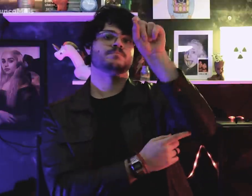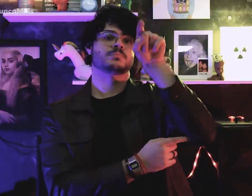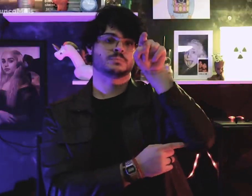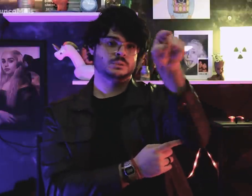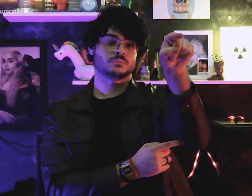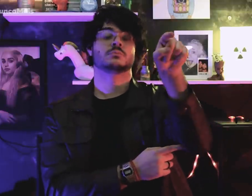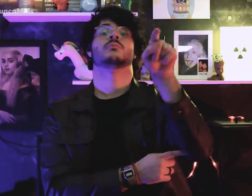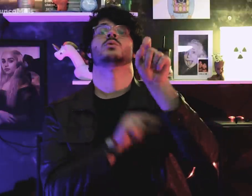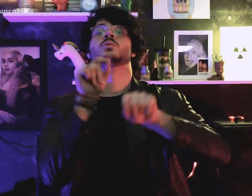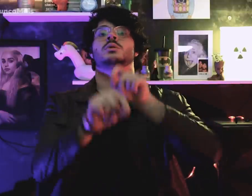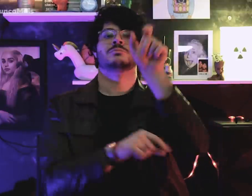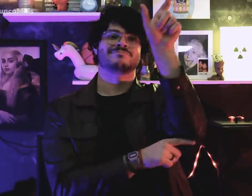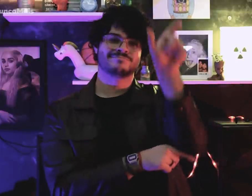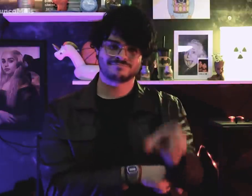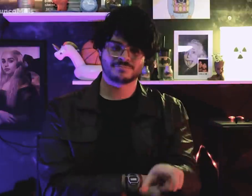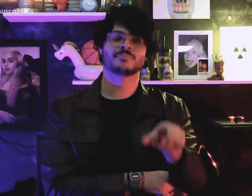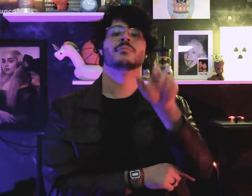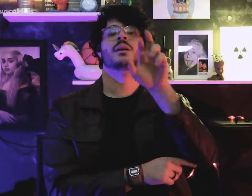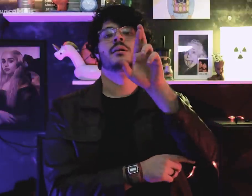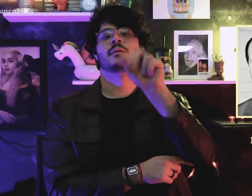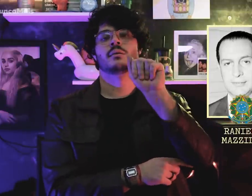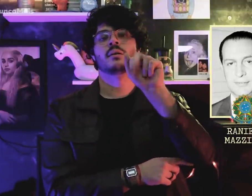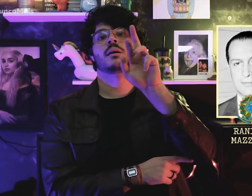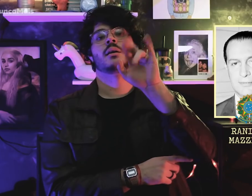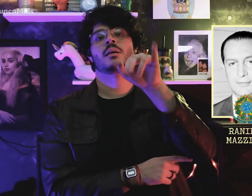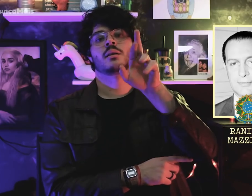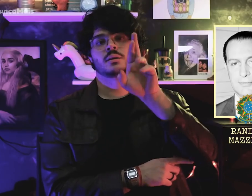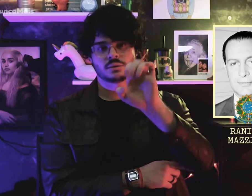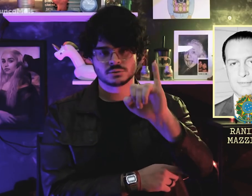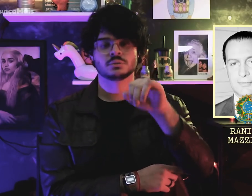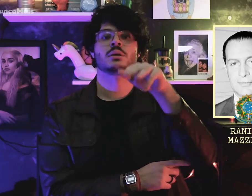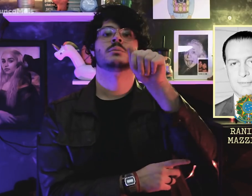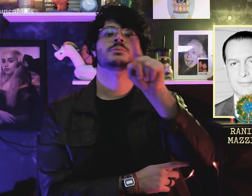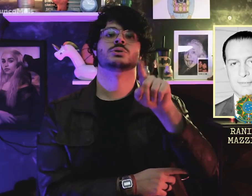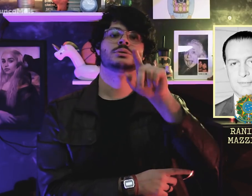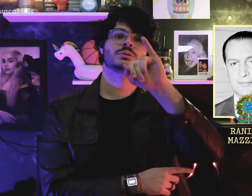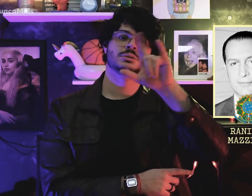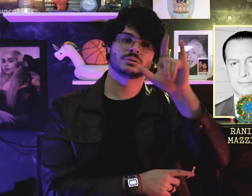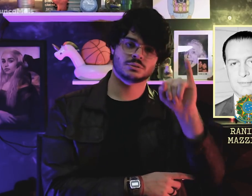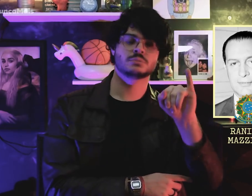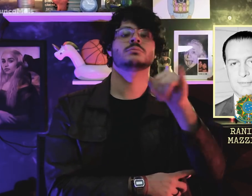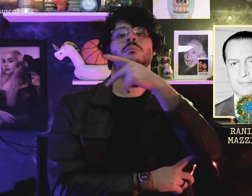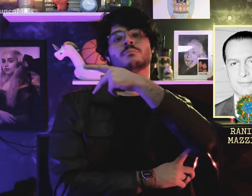and installed Ranieri Mazzilli.